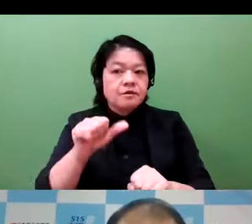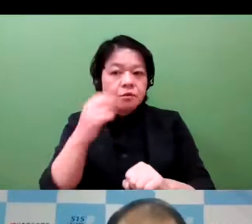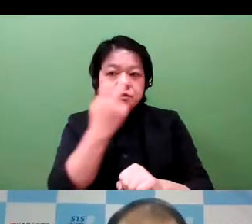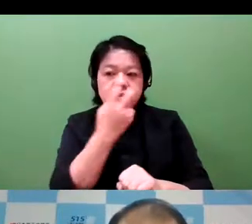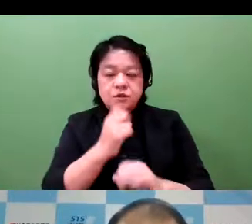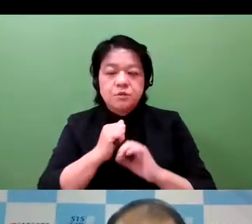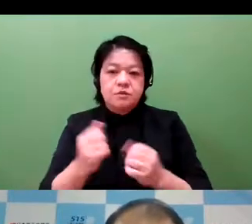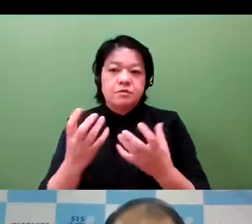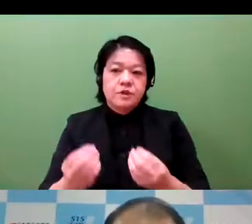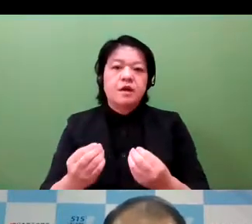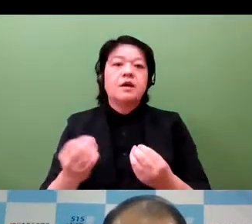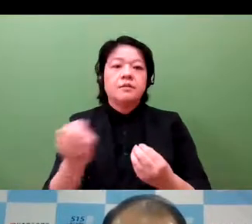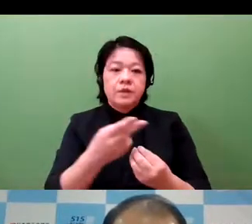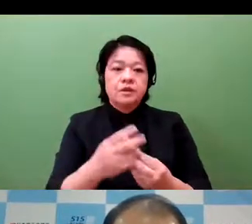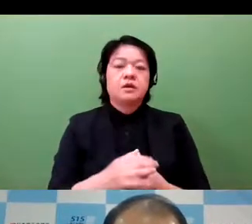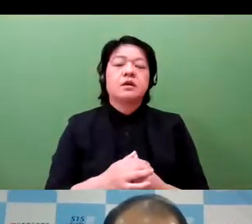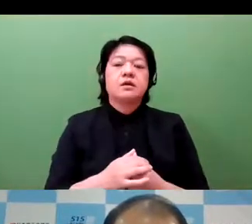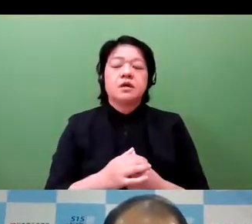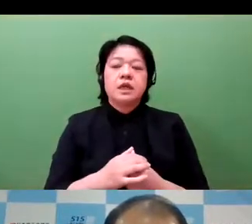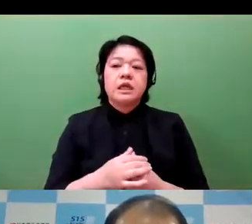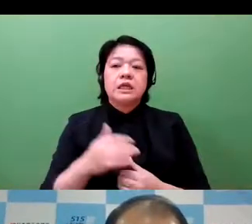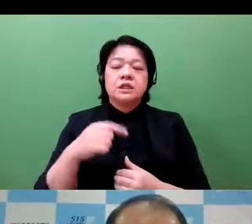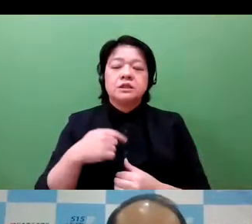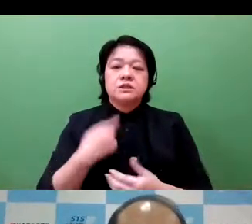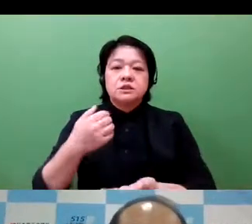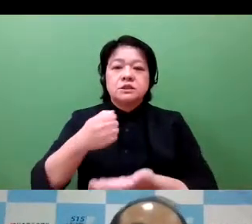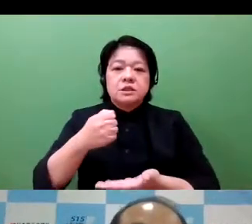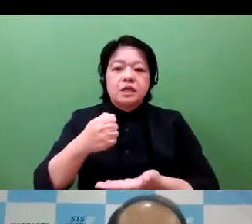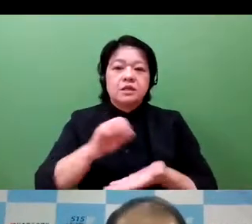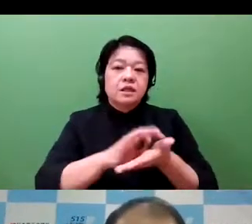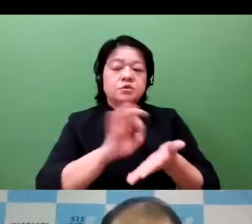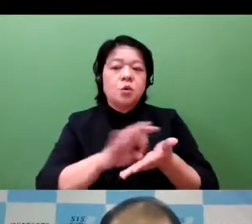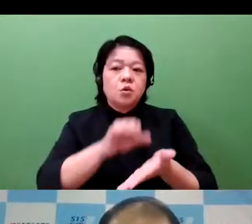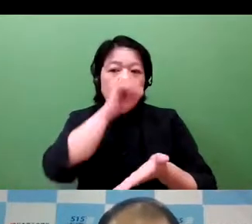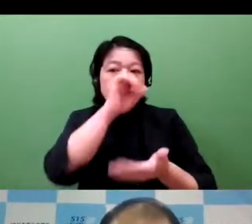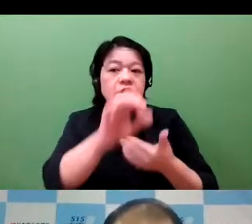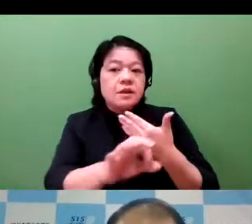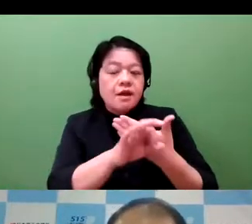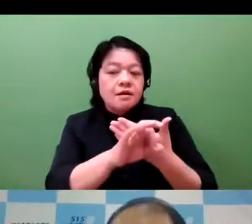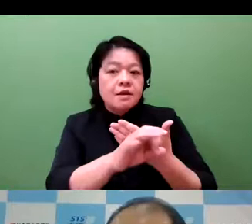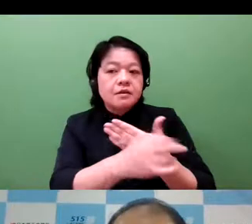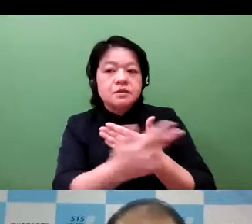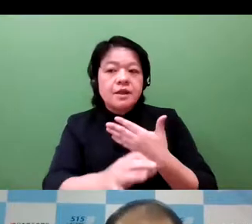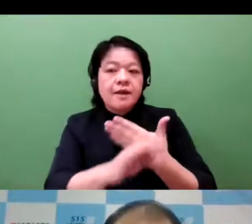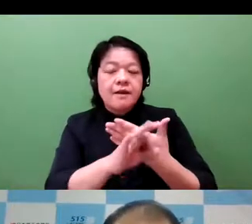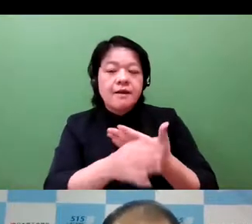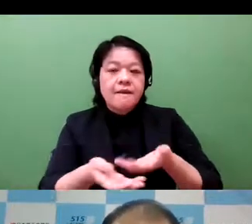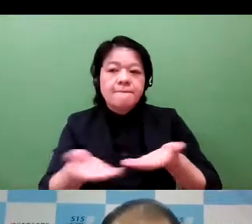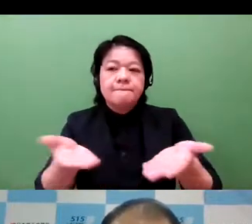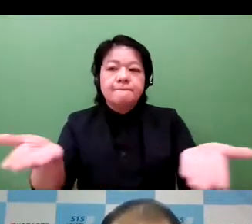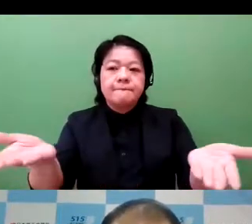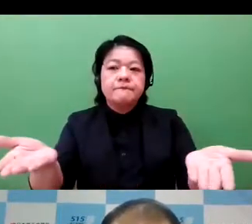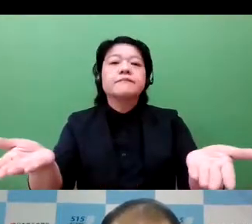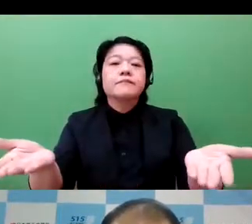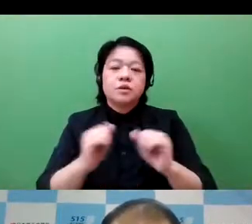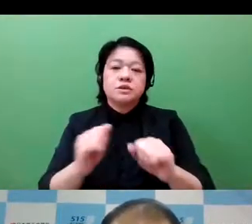We have also conducted research of IP business management conducted questions or surveys to inform the value of IPR to small and medium-sized enterprises.